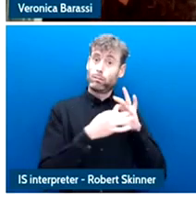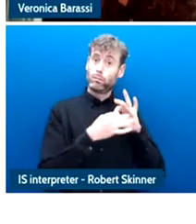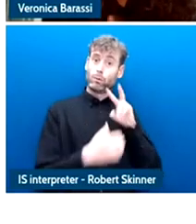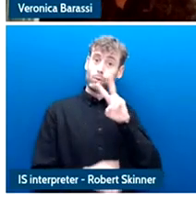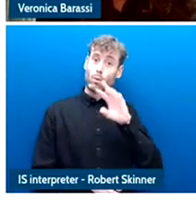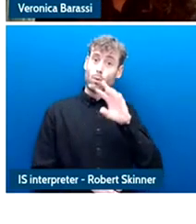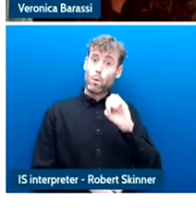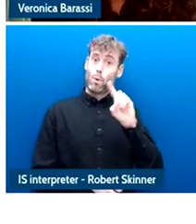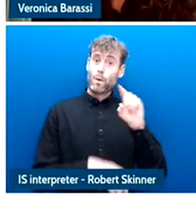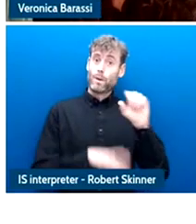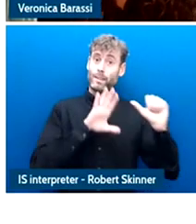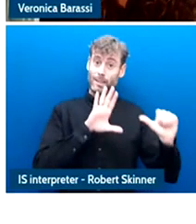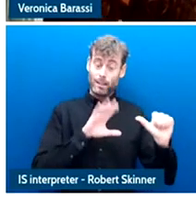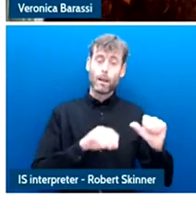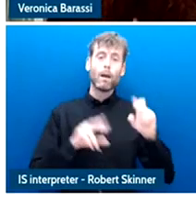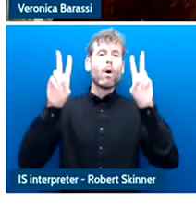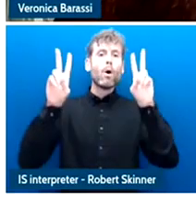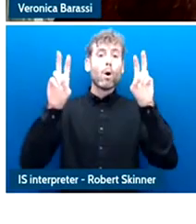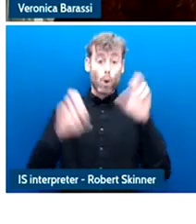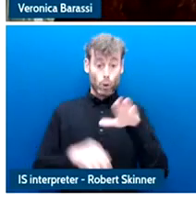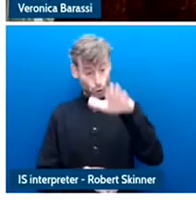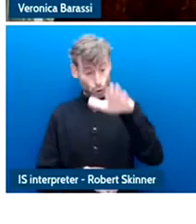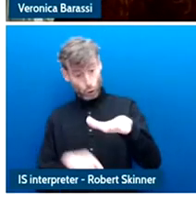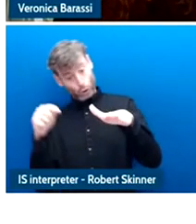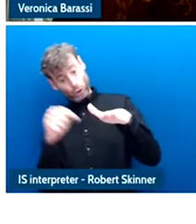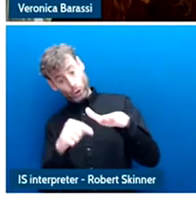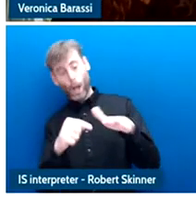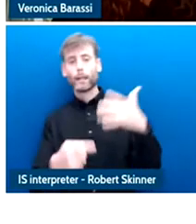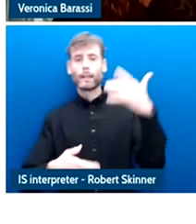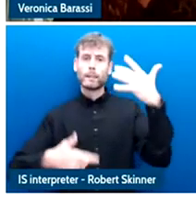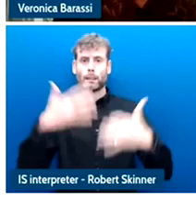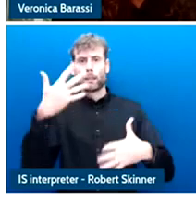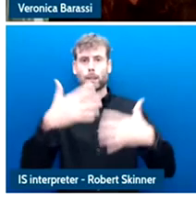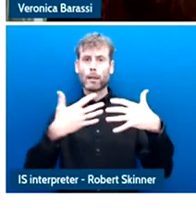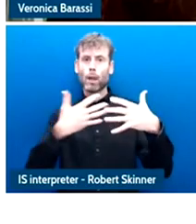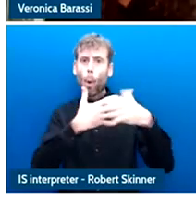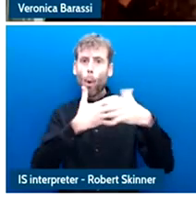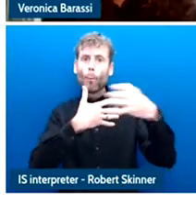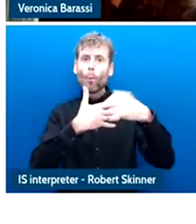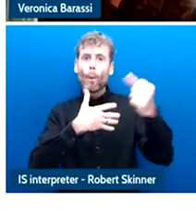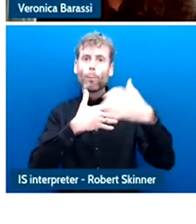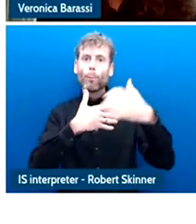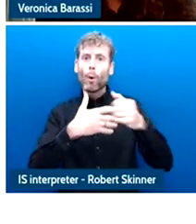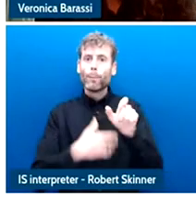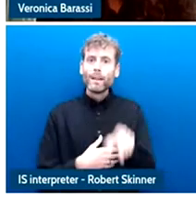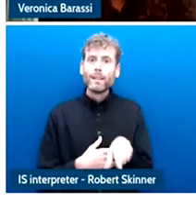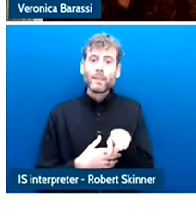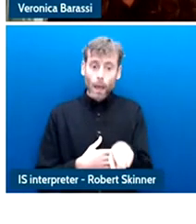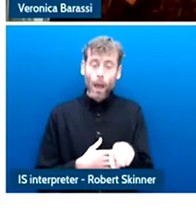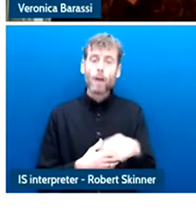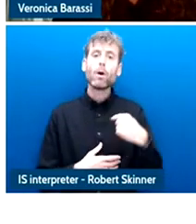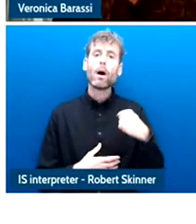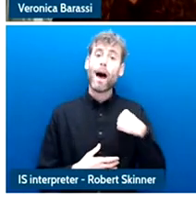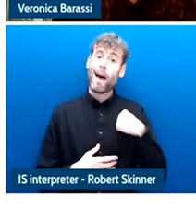What happened to me, it was that, in 2016, I was living in London and I was writing